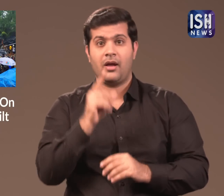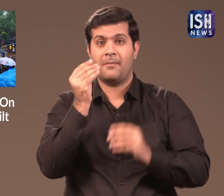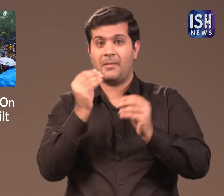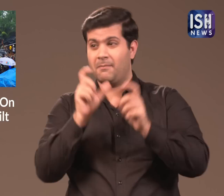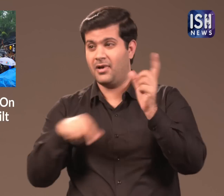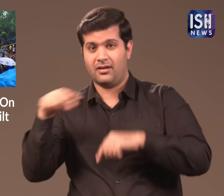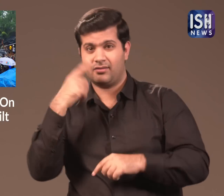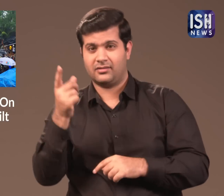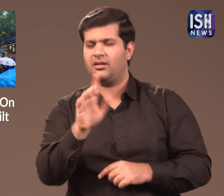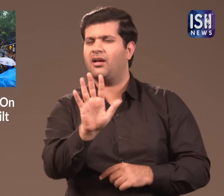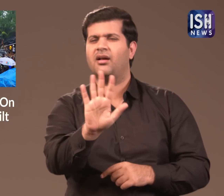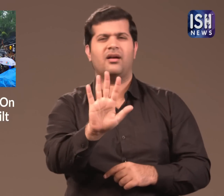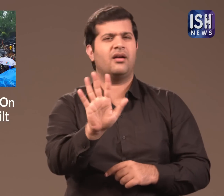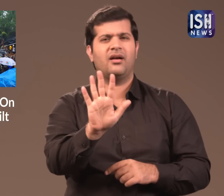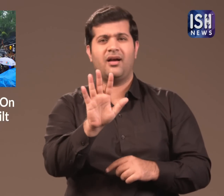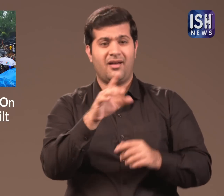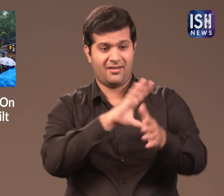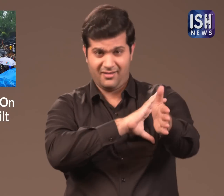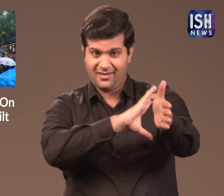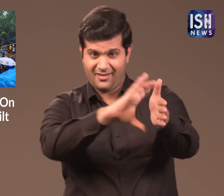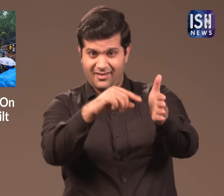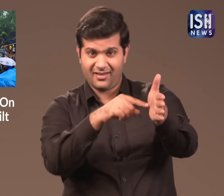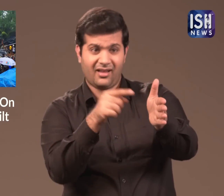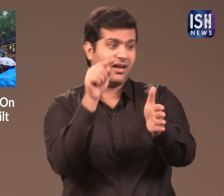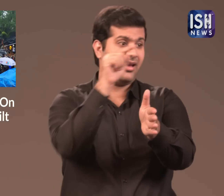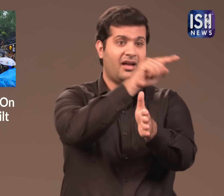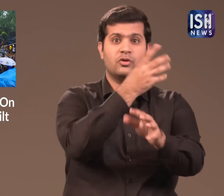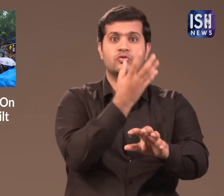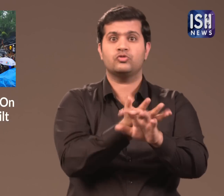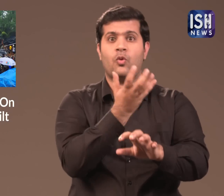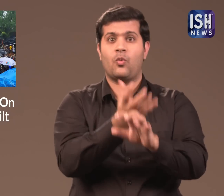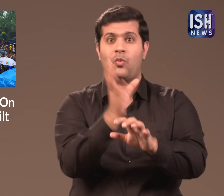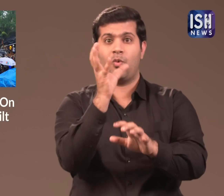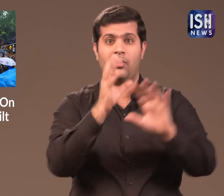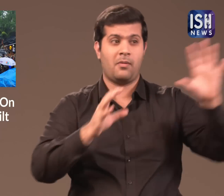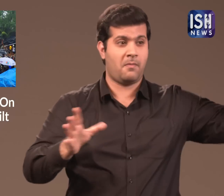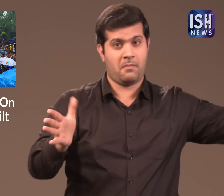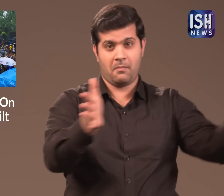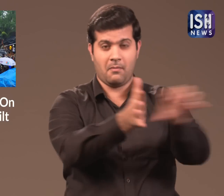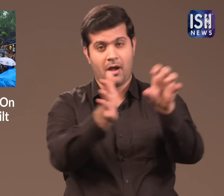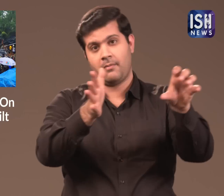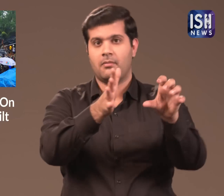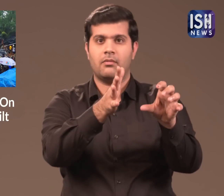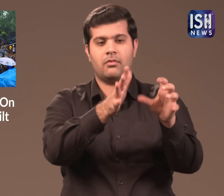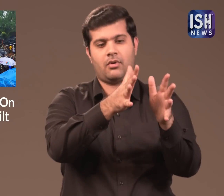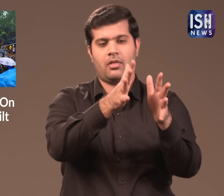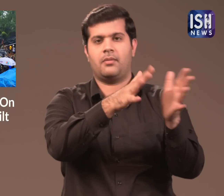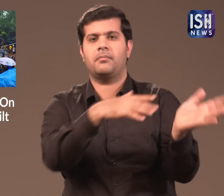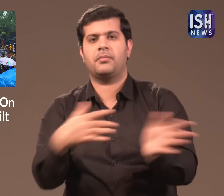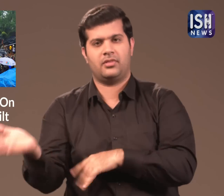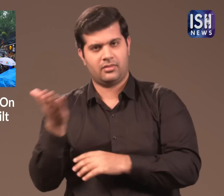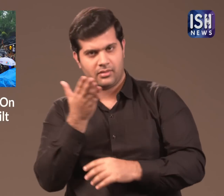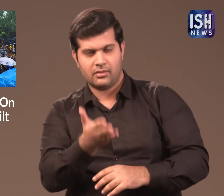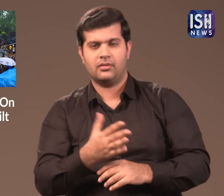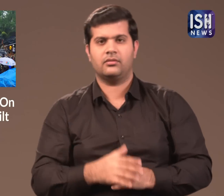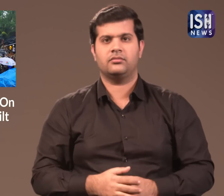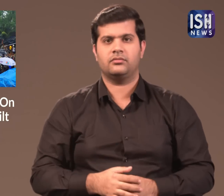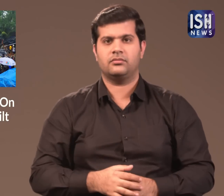Others have said a landslide near the area broke the walls with stones and rocks.